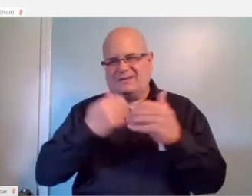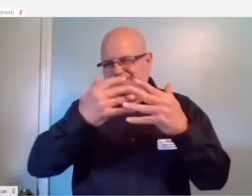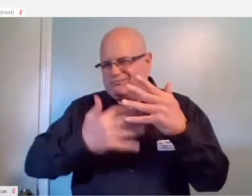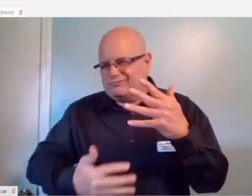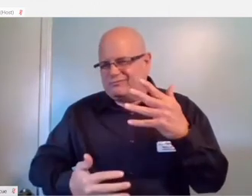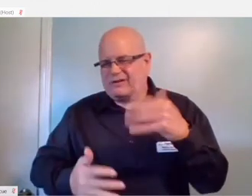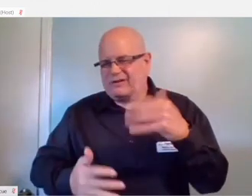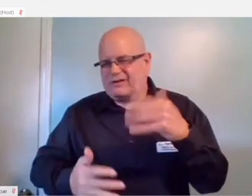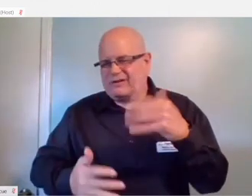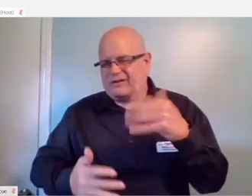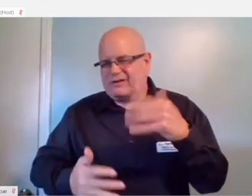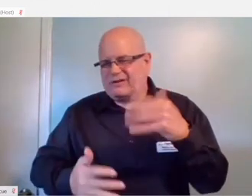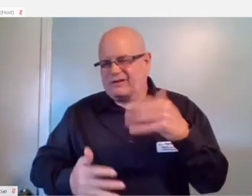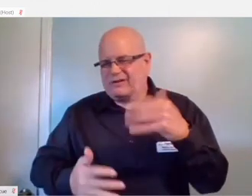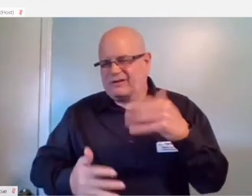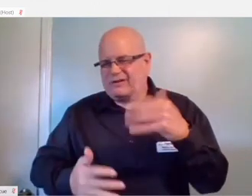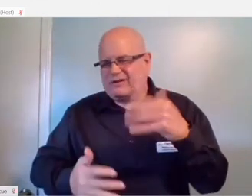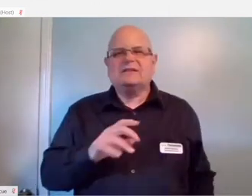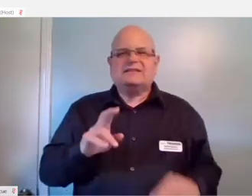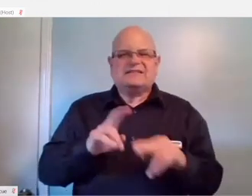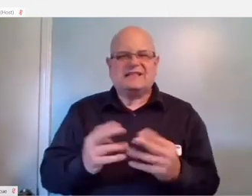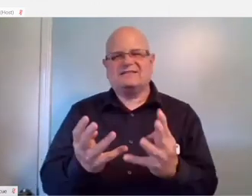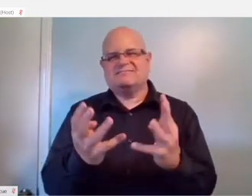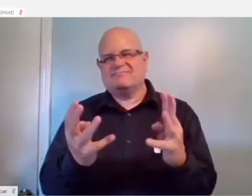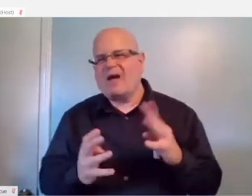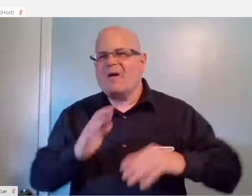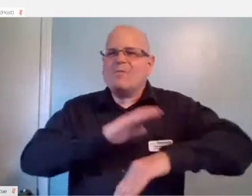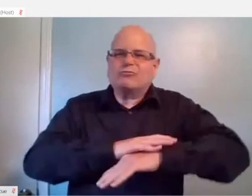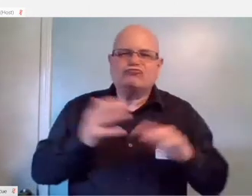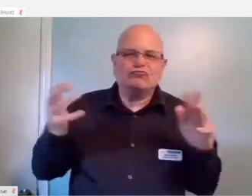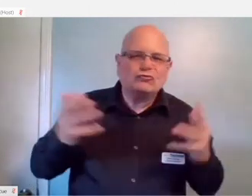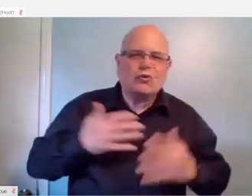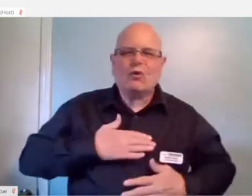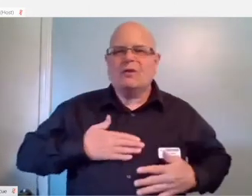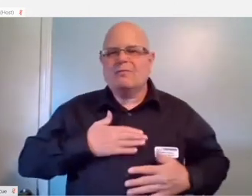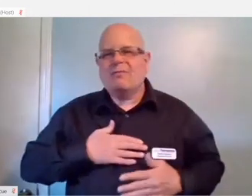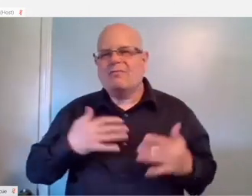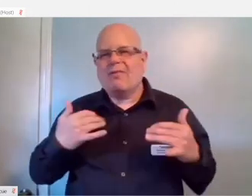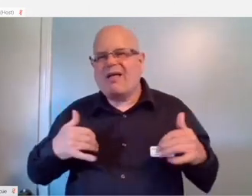It simulates the experience of sitting around the table passing around cards.